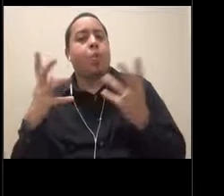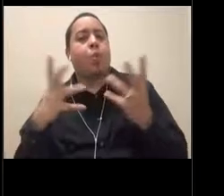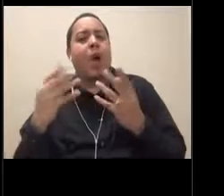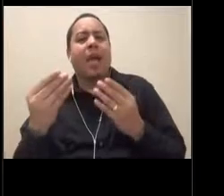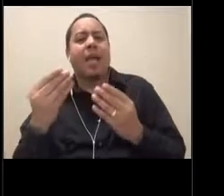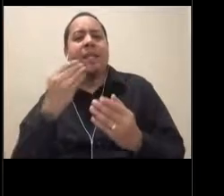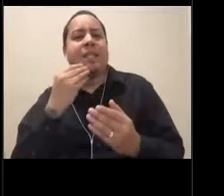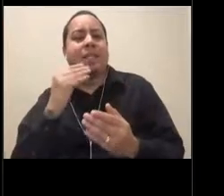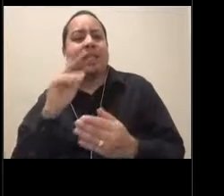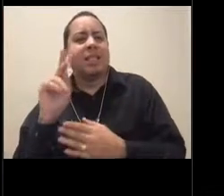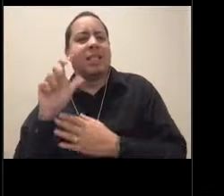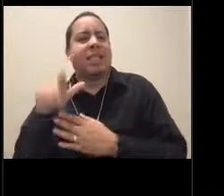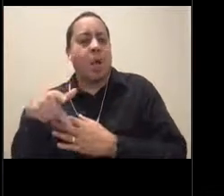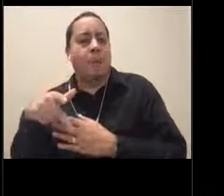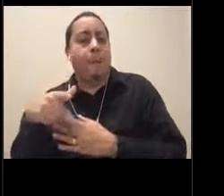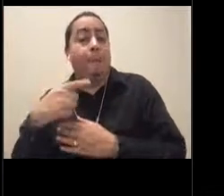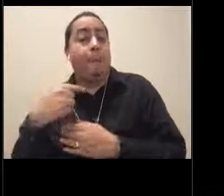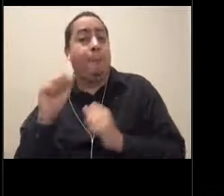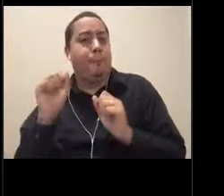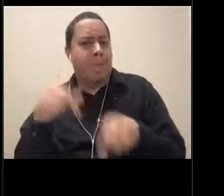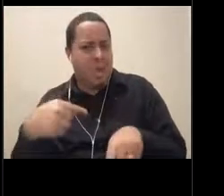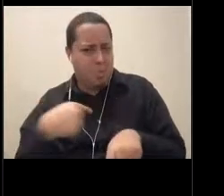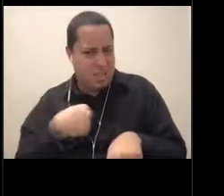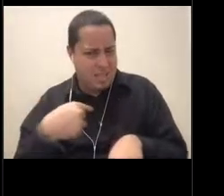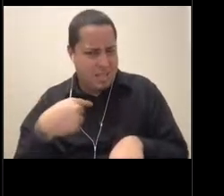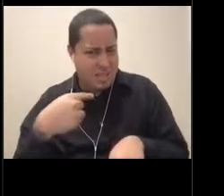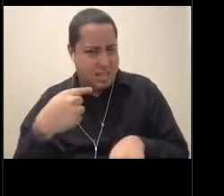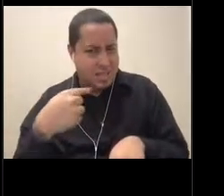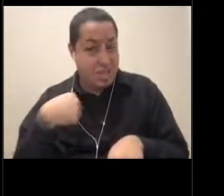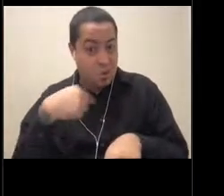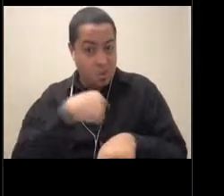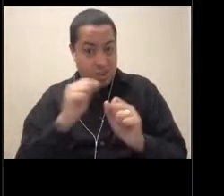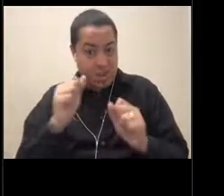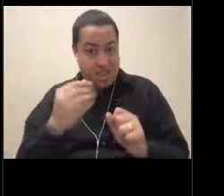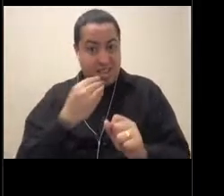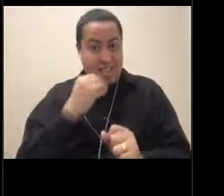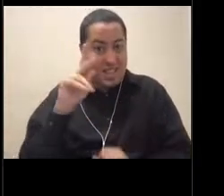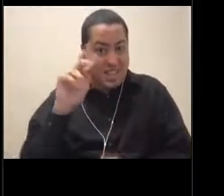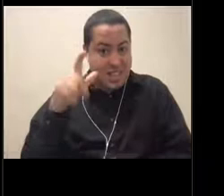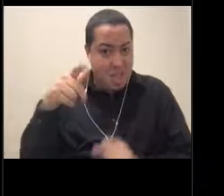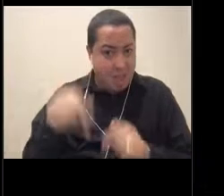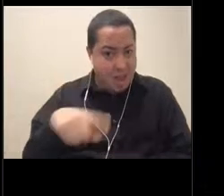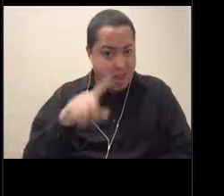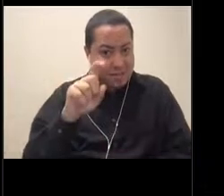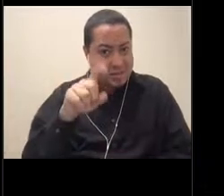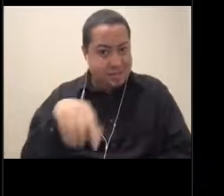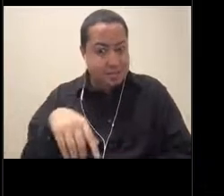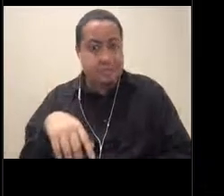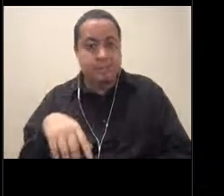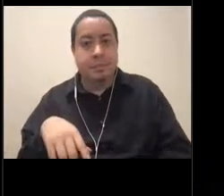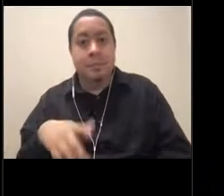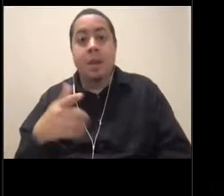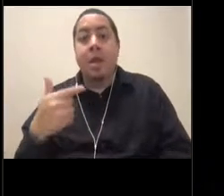And do we eat kelp? I like this question a lot, because I am an advocate for marine harvesting